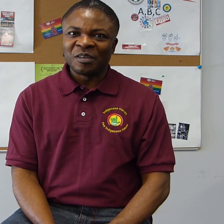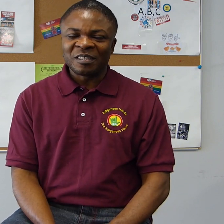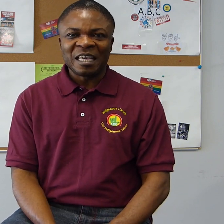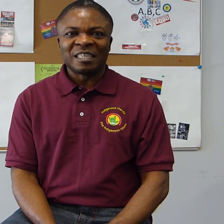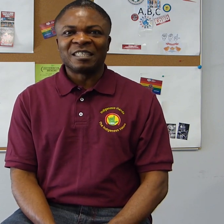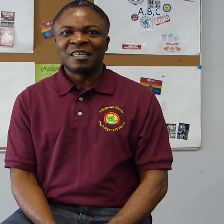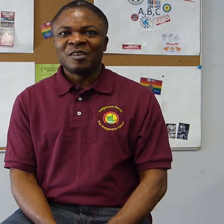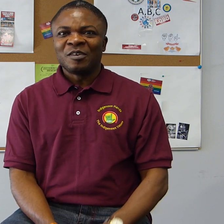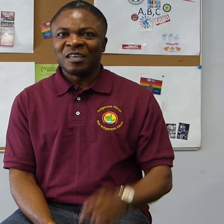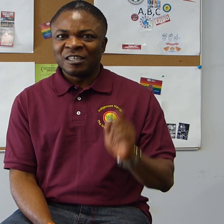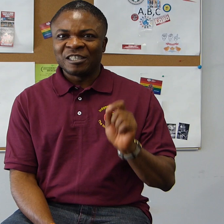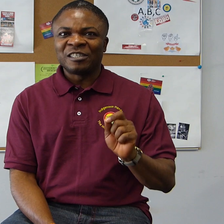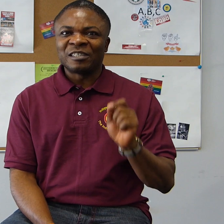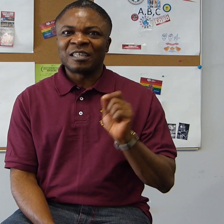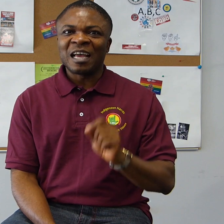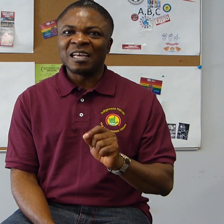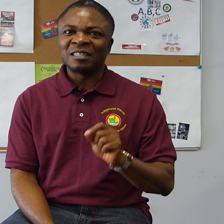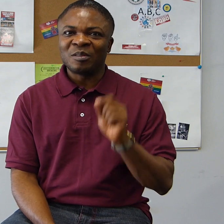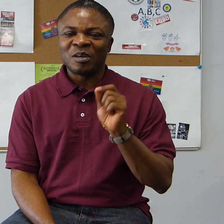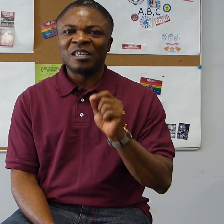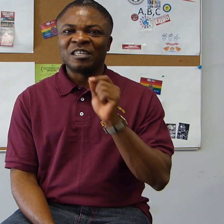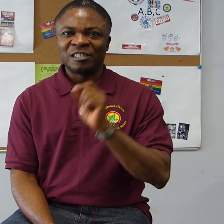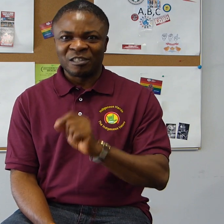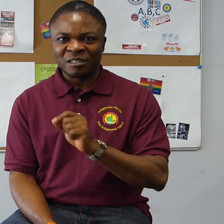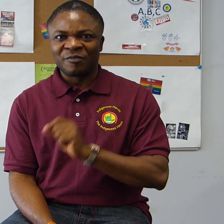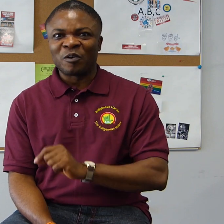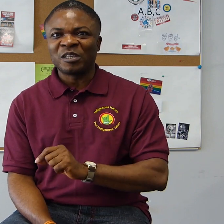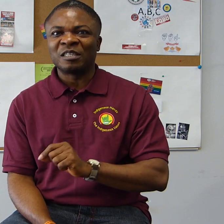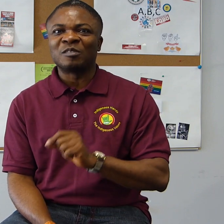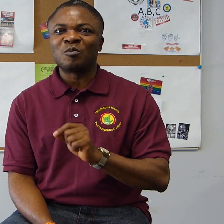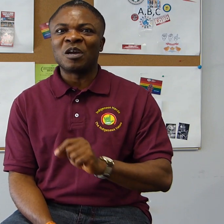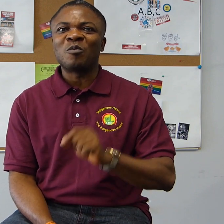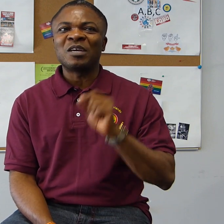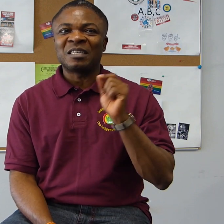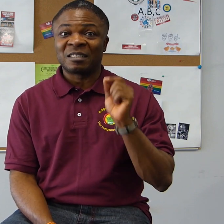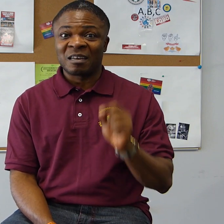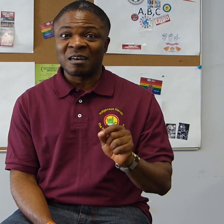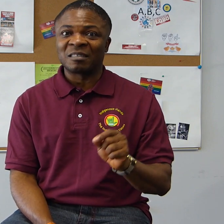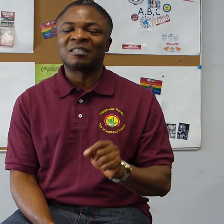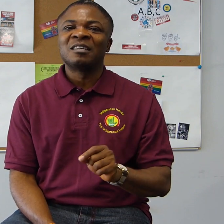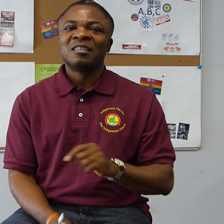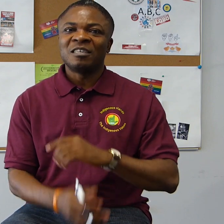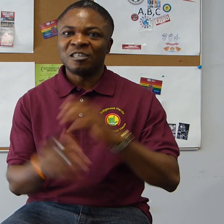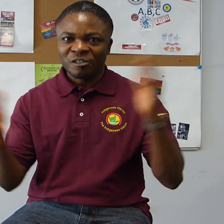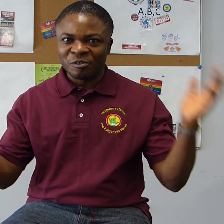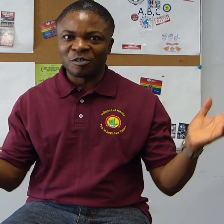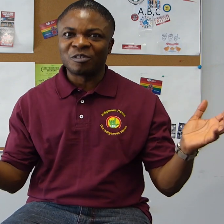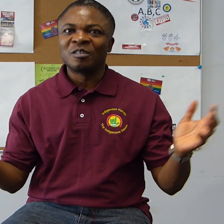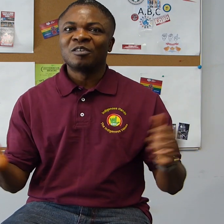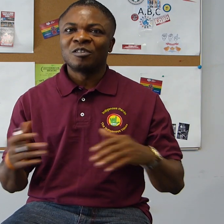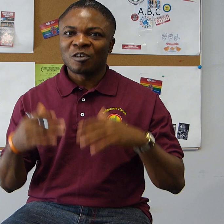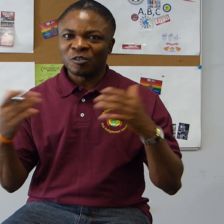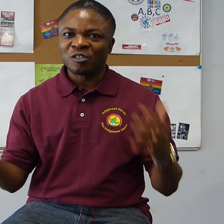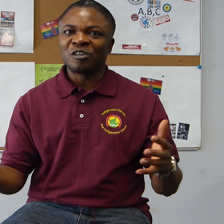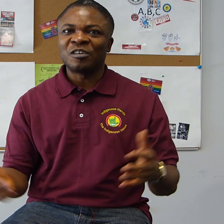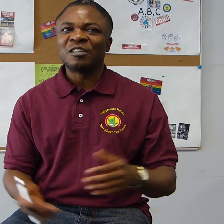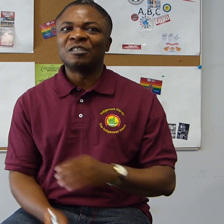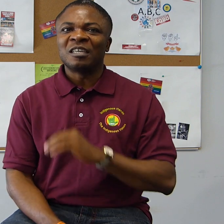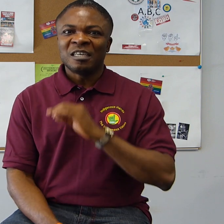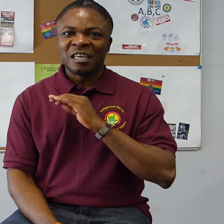this is Indigenous Hands, the Indigenous Voices, where we discuss issues concerning